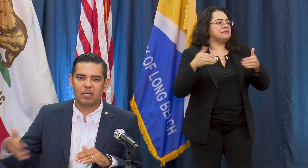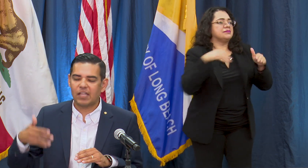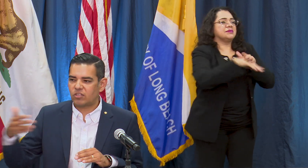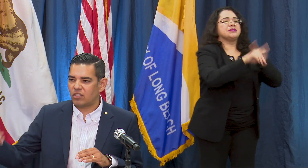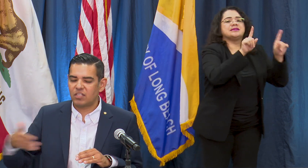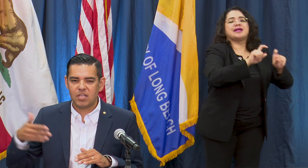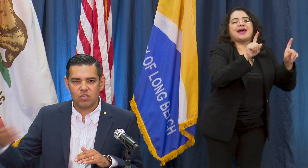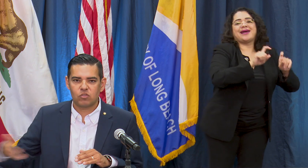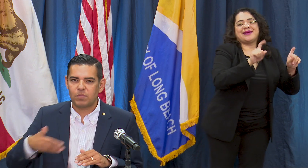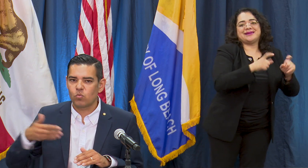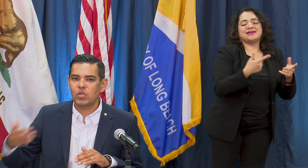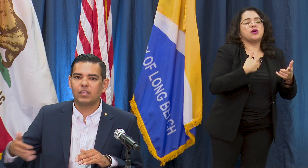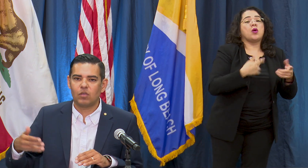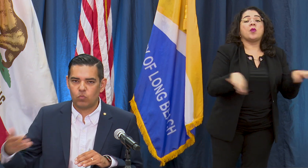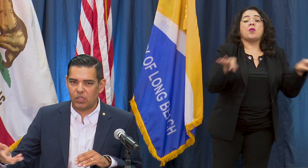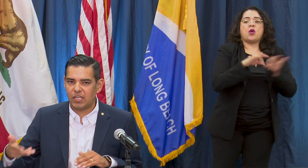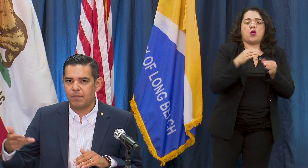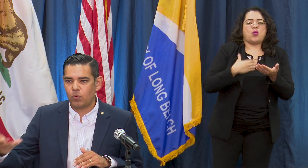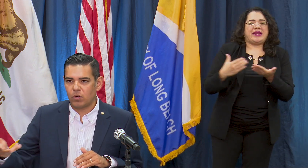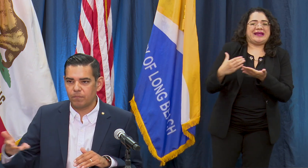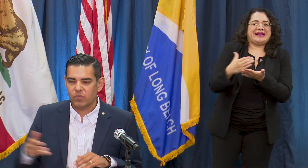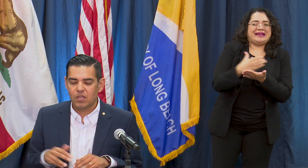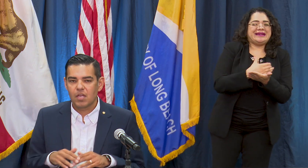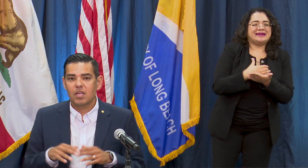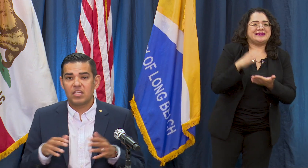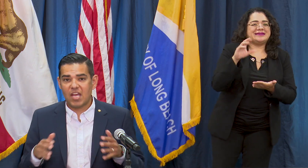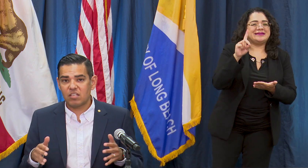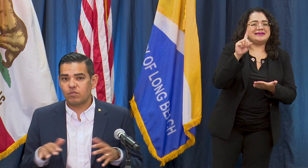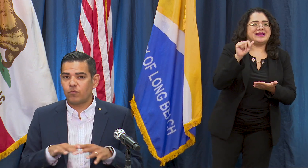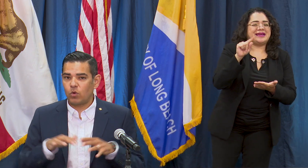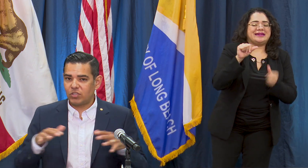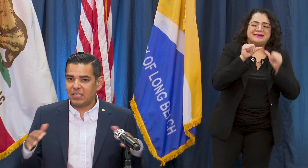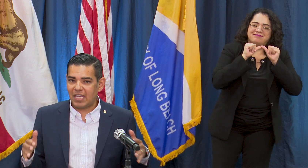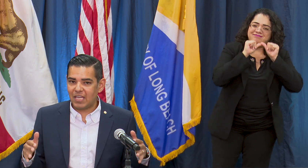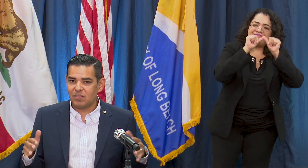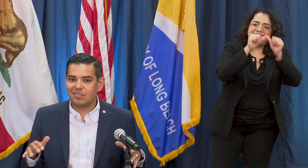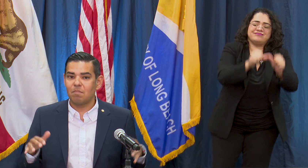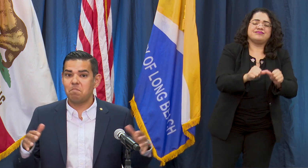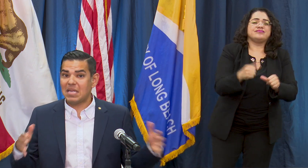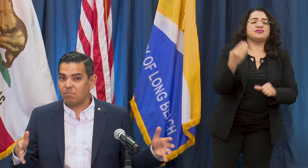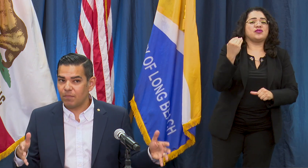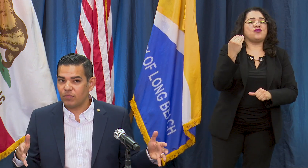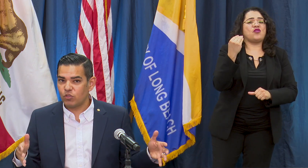collection continues to be really, really important. Yes 14 days is the minimum you